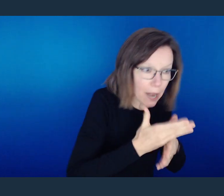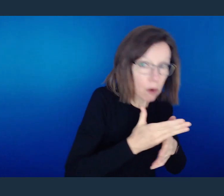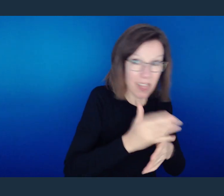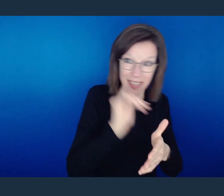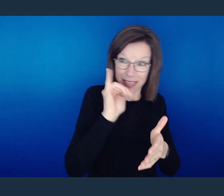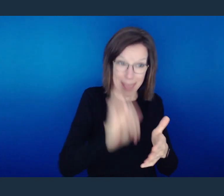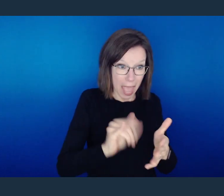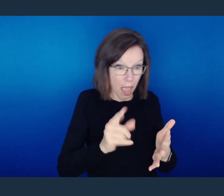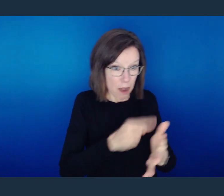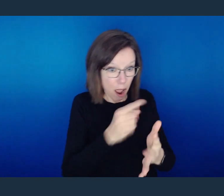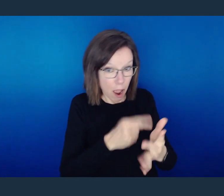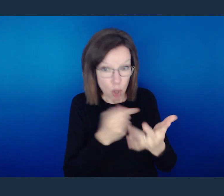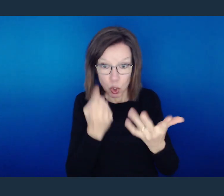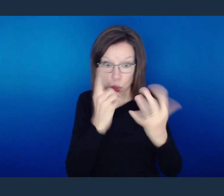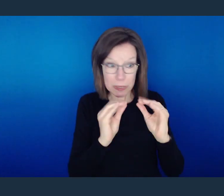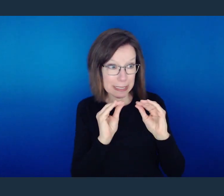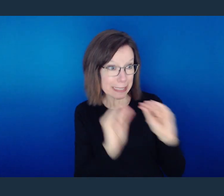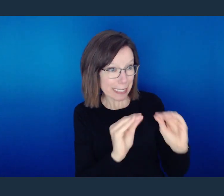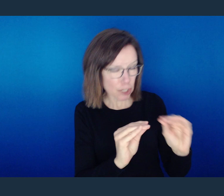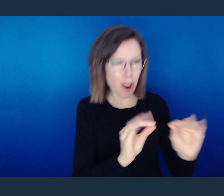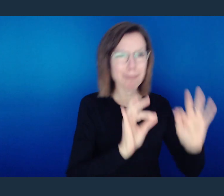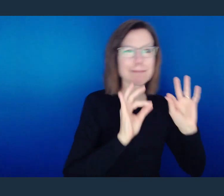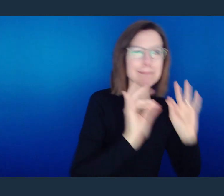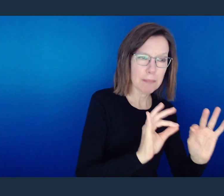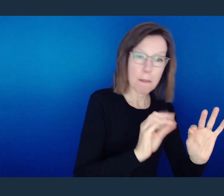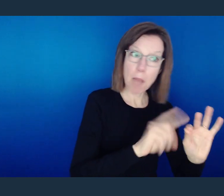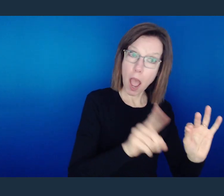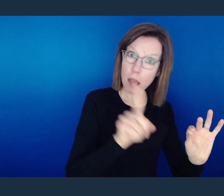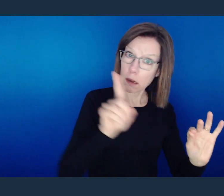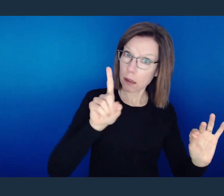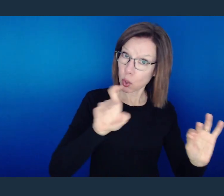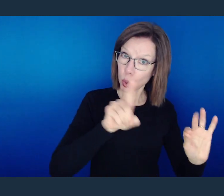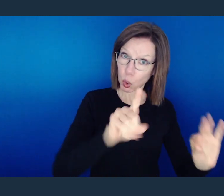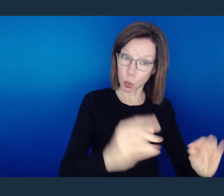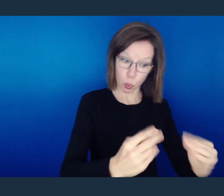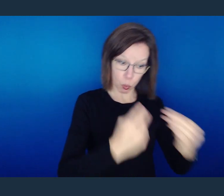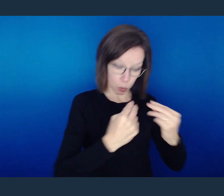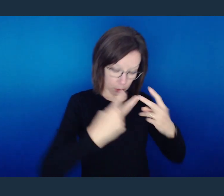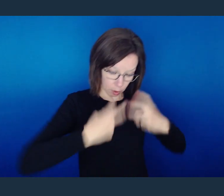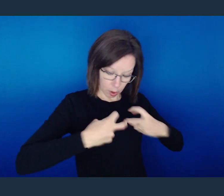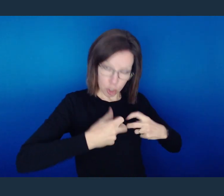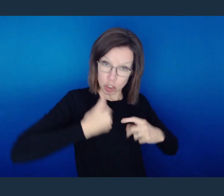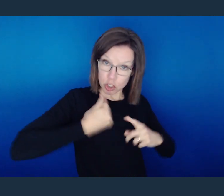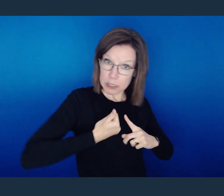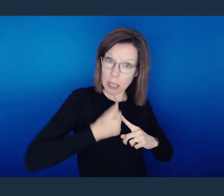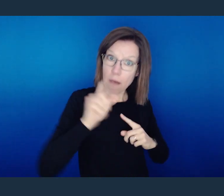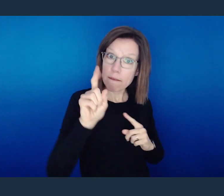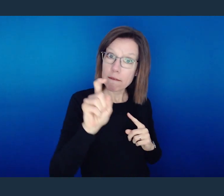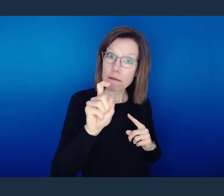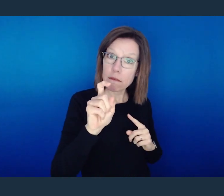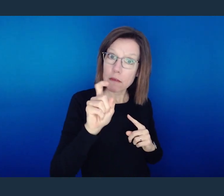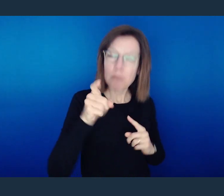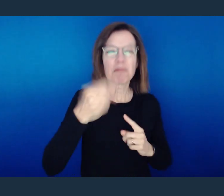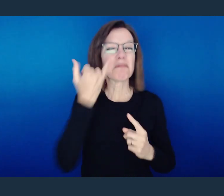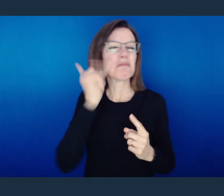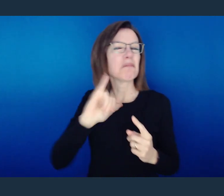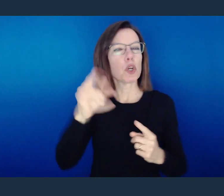of knowledge and truth -- you then who teach others, do you not teach yourself?